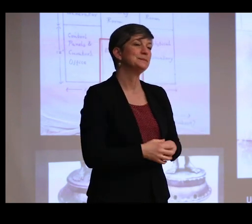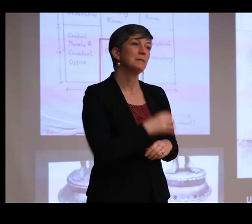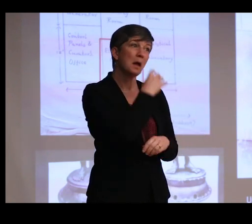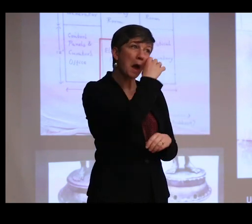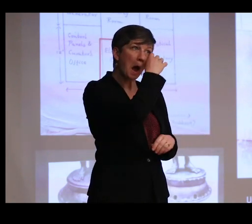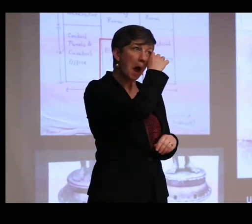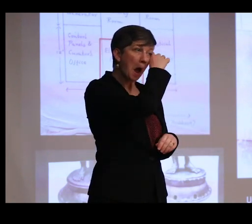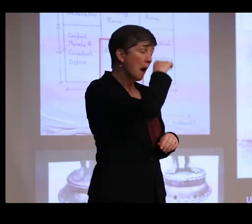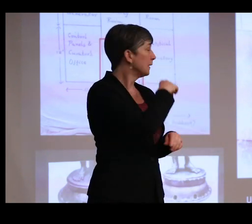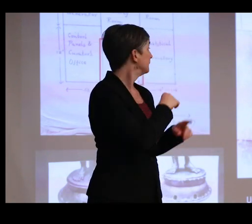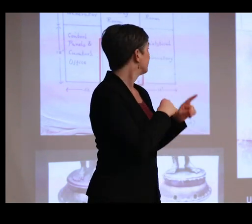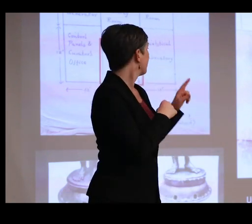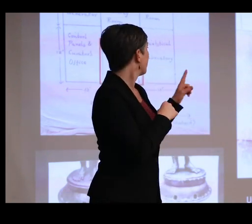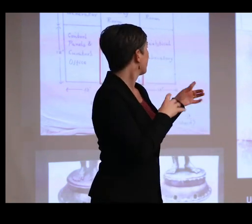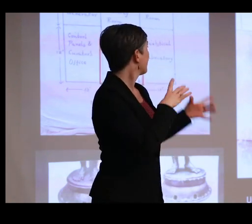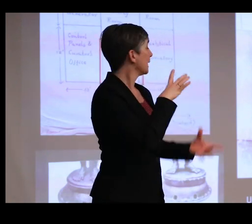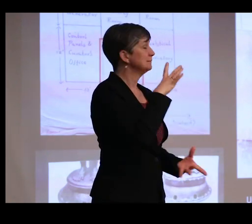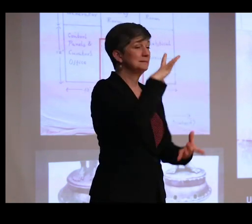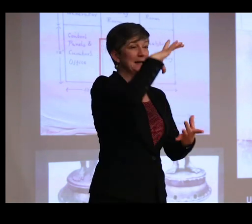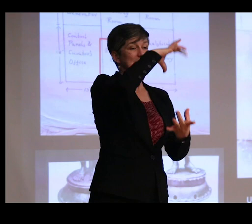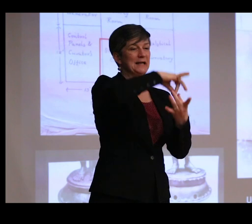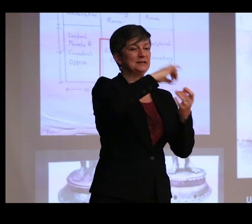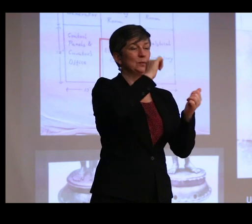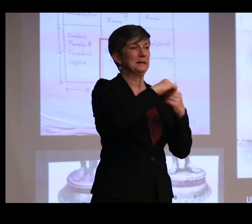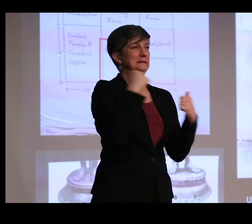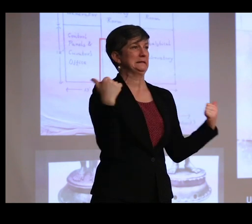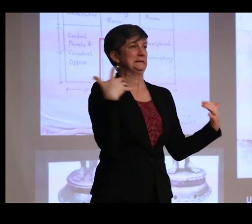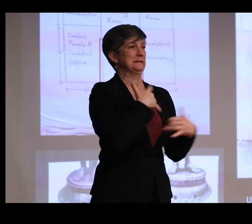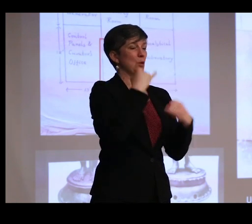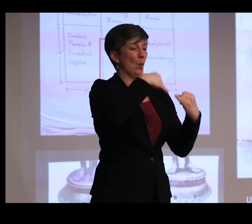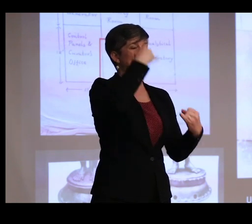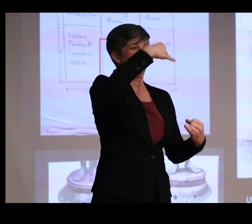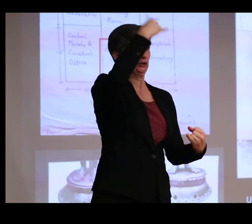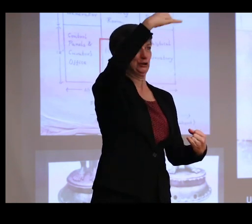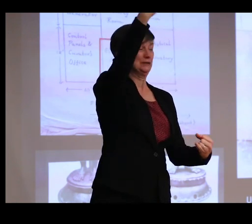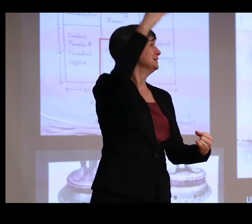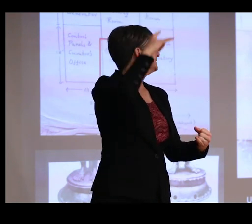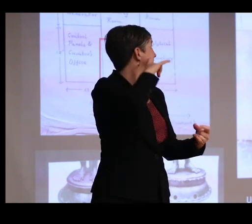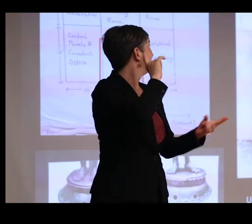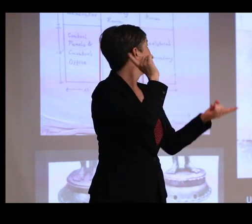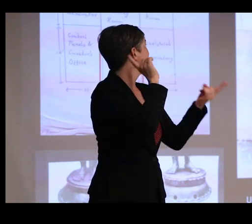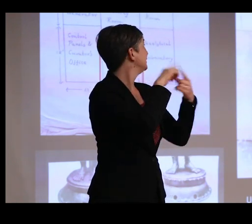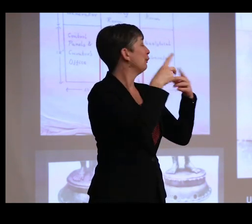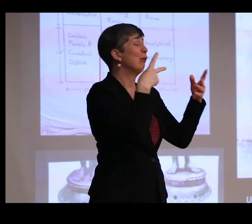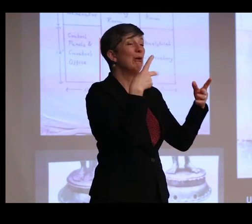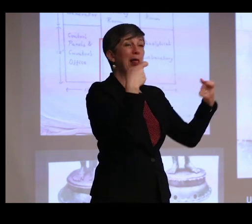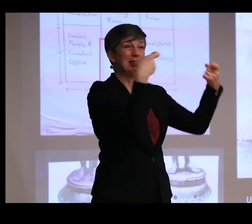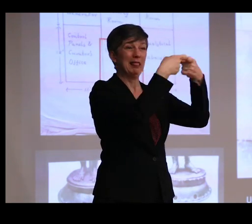These tanks are attached with these rather frightening looking wires to an electrical unit that